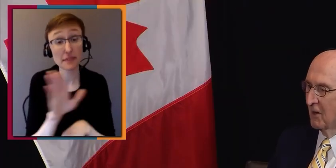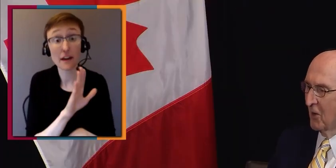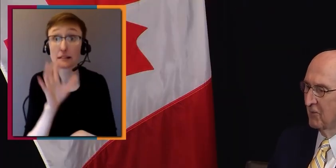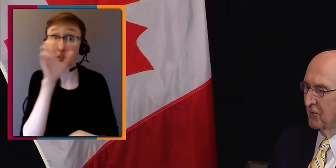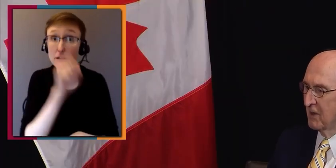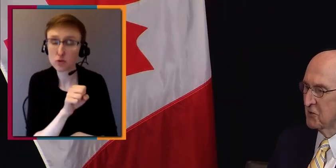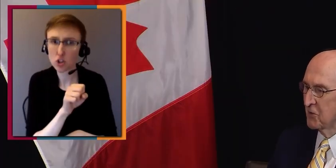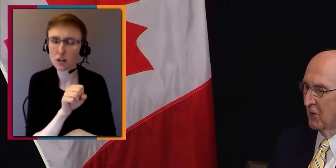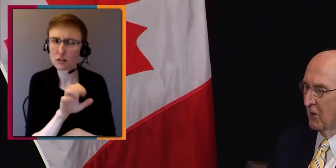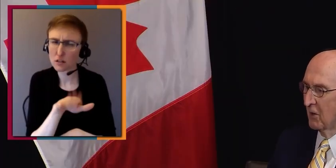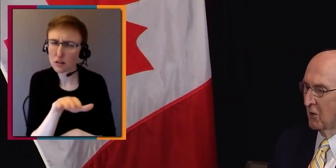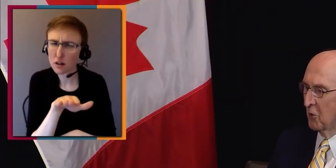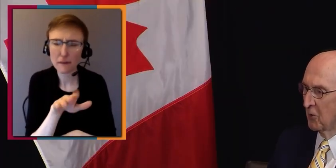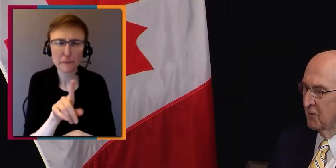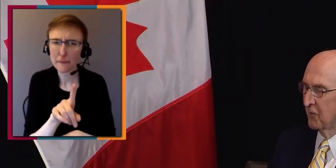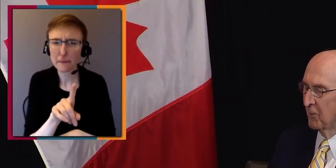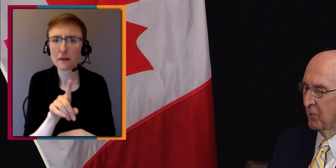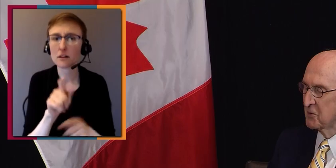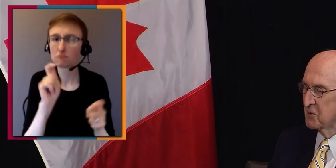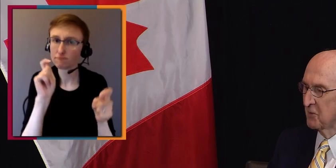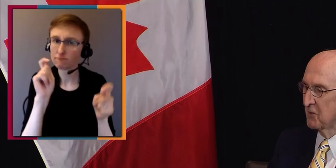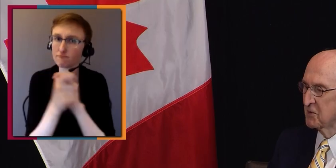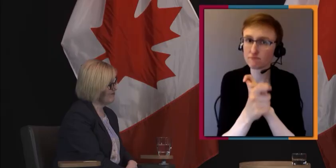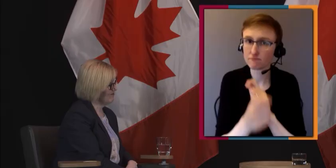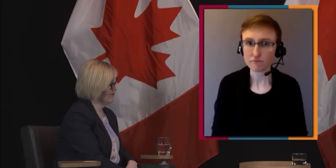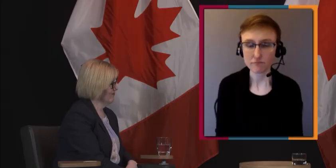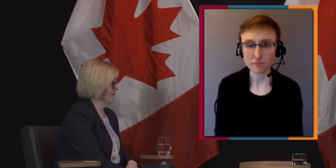a lot of things that are good for persons of disabilities--